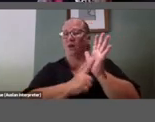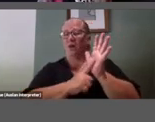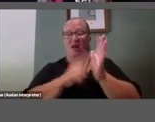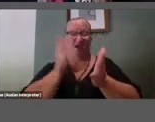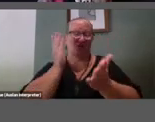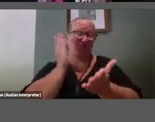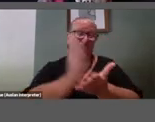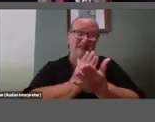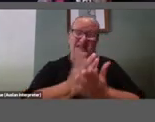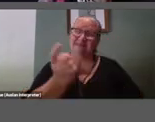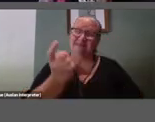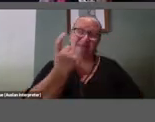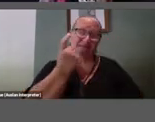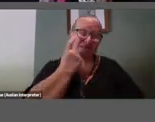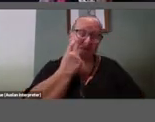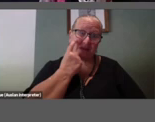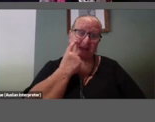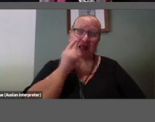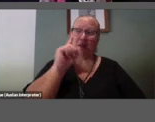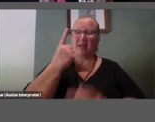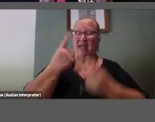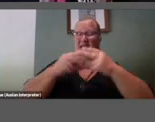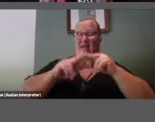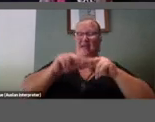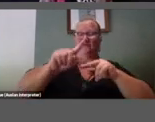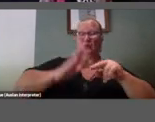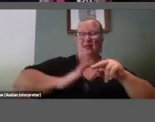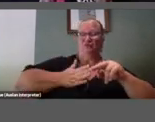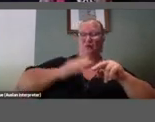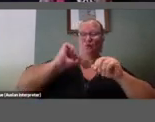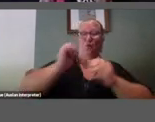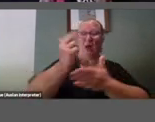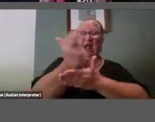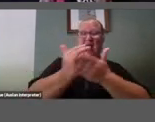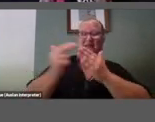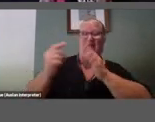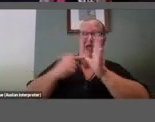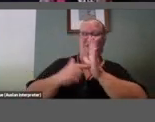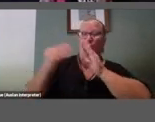interested in an art at home project, well here is my insider, expert art